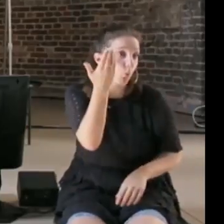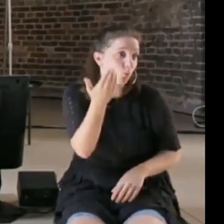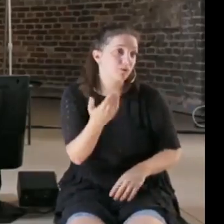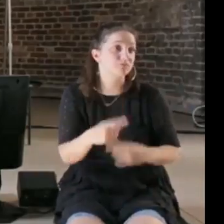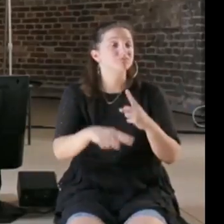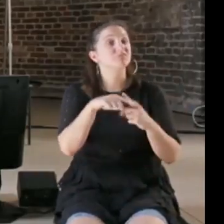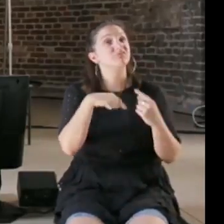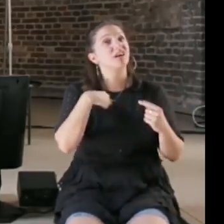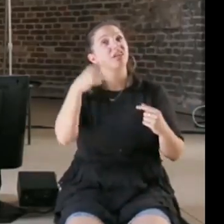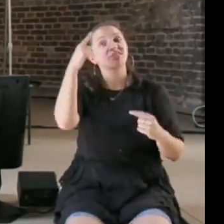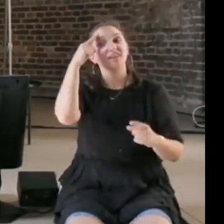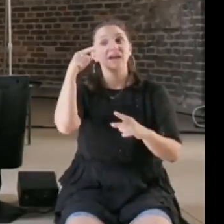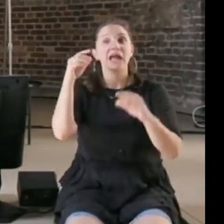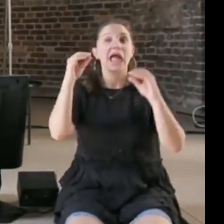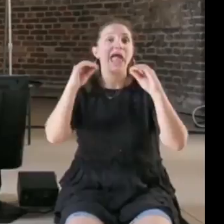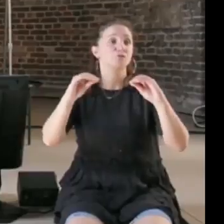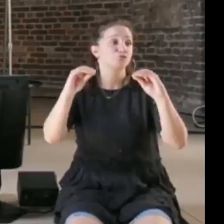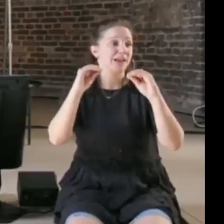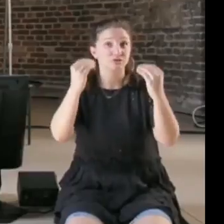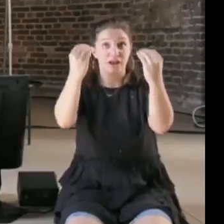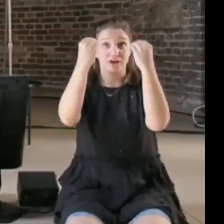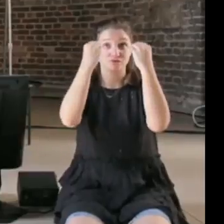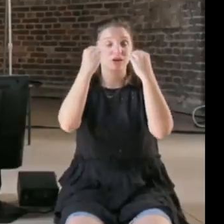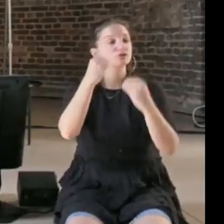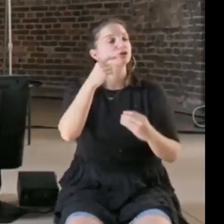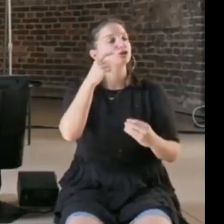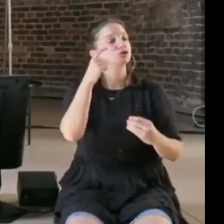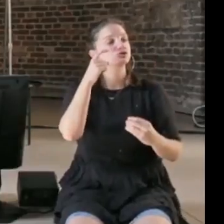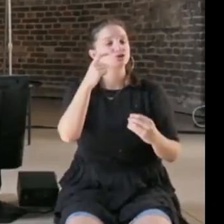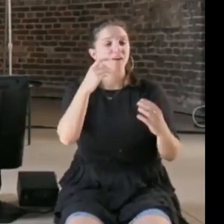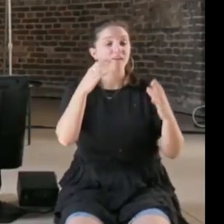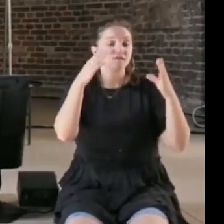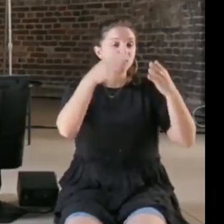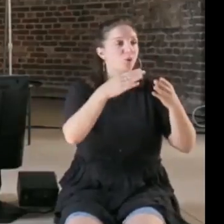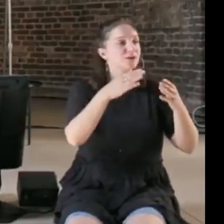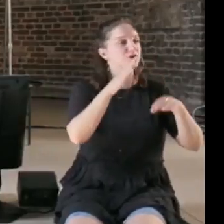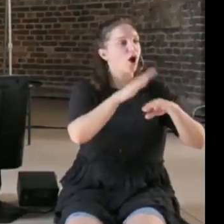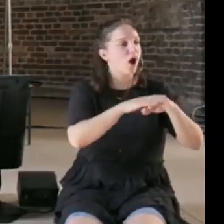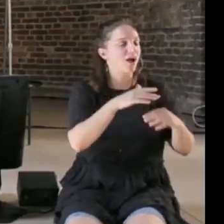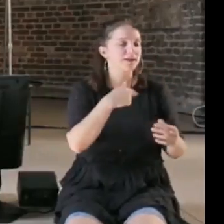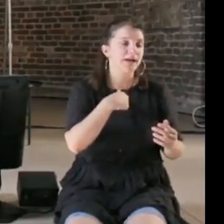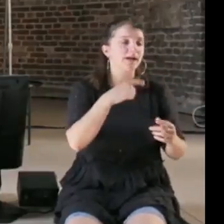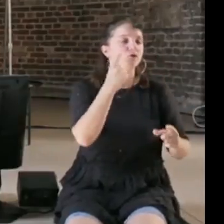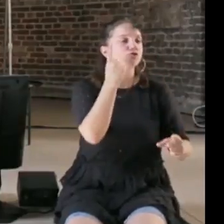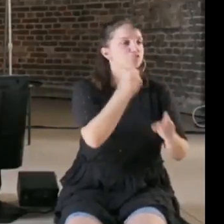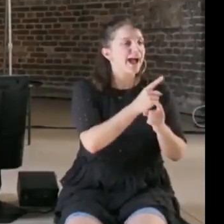want project-based learning that isn't constrained by classes and disciplines, and like the hackathon